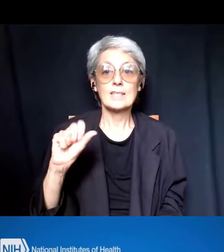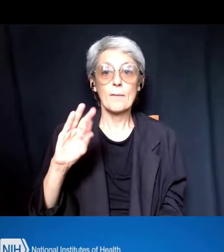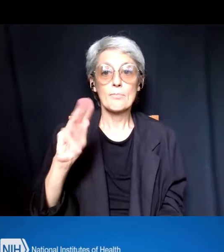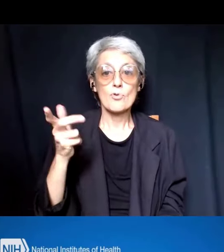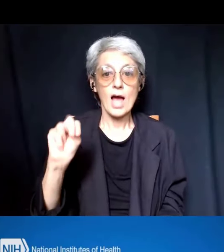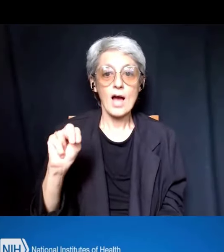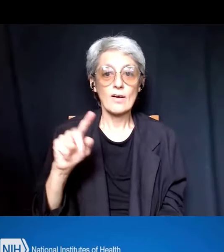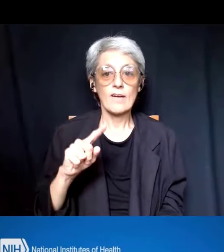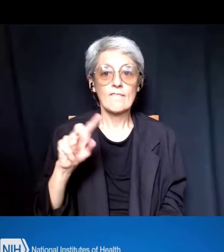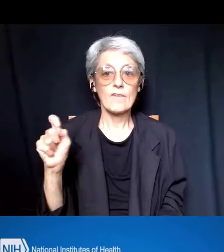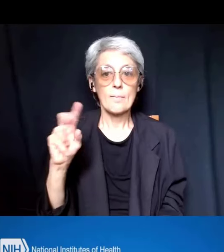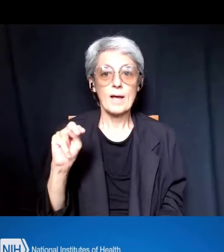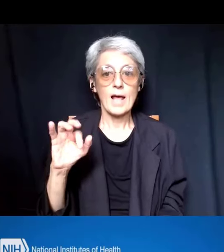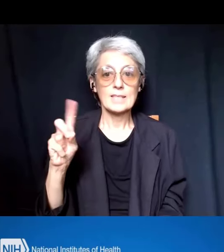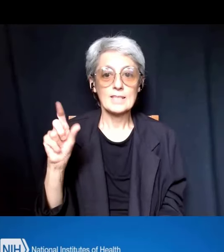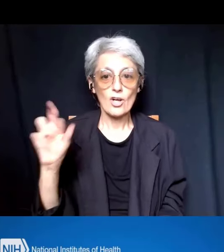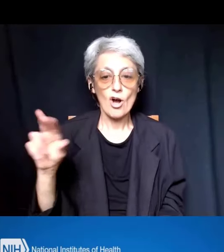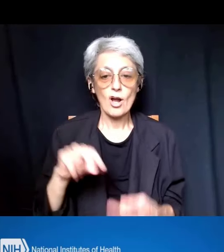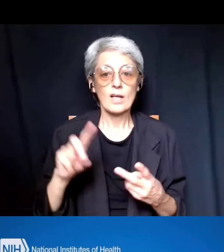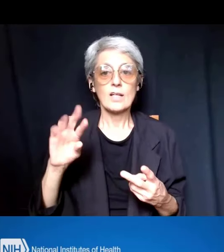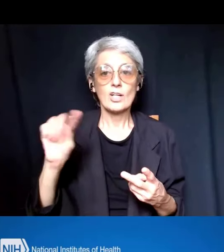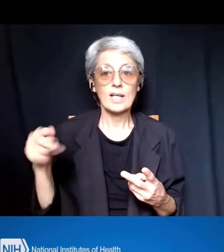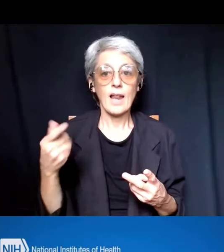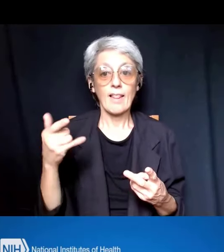and Dr. Kenneth Gibbs from NIGMS.